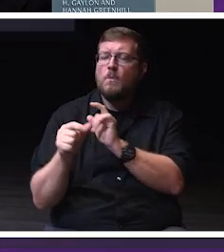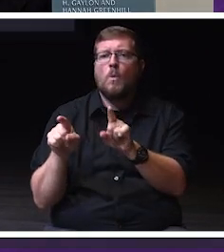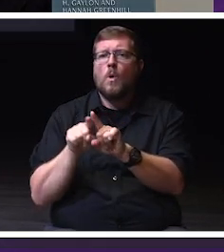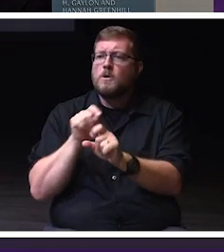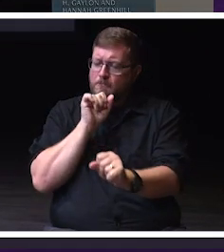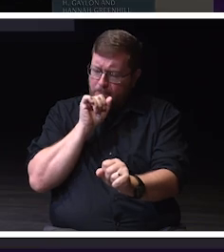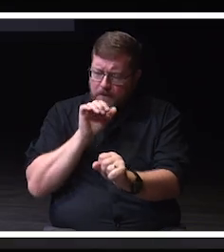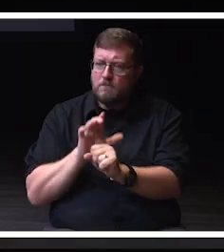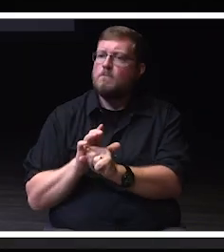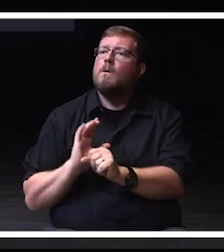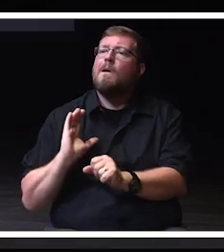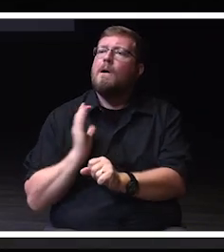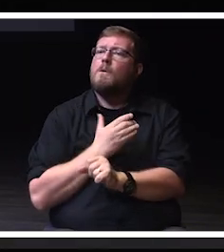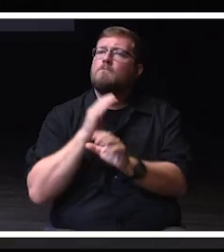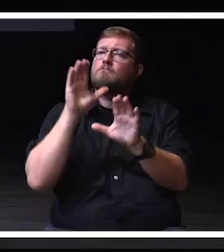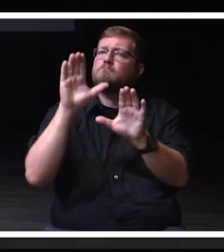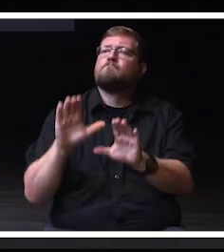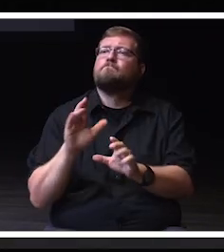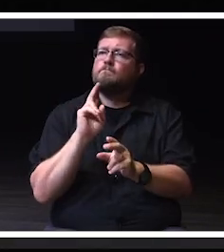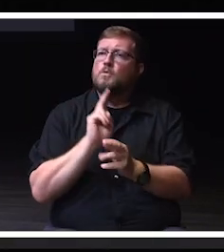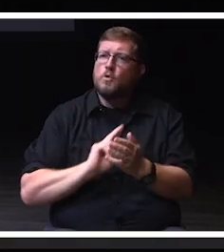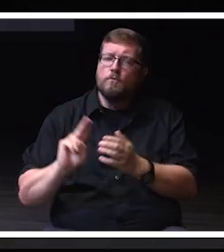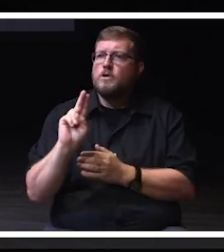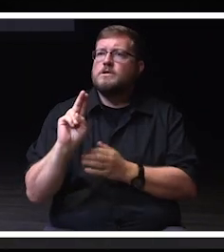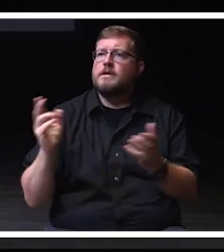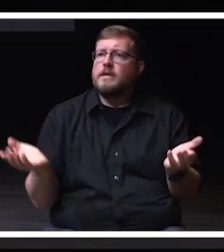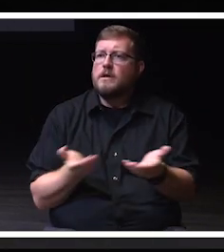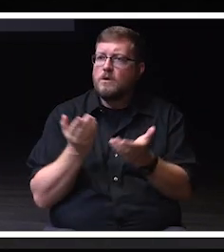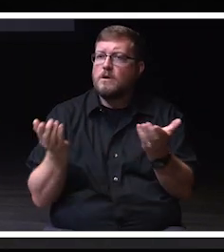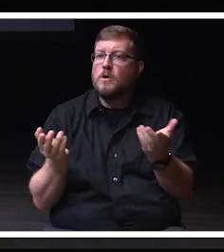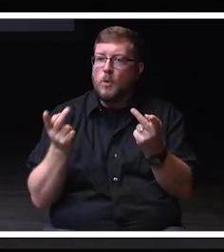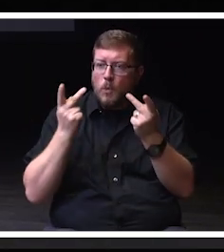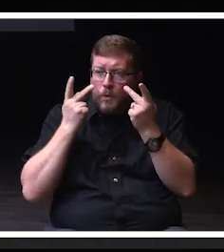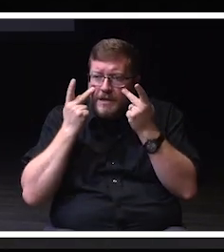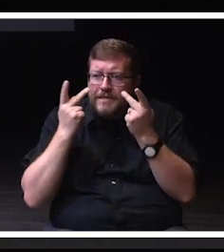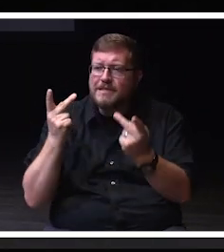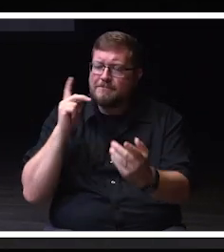to our great university. We see you and we love you.